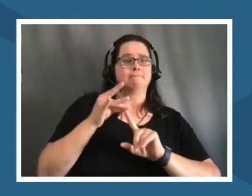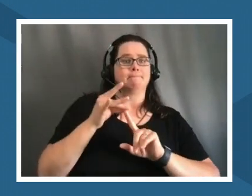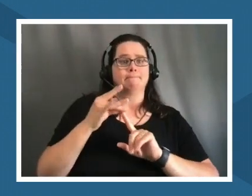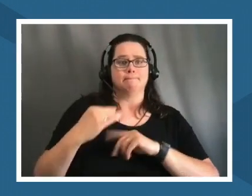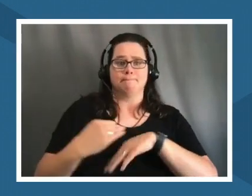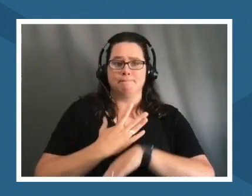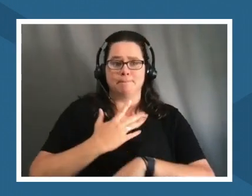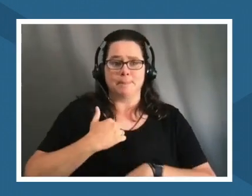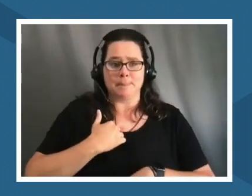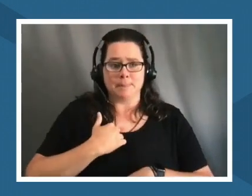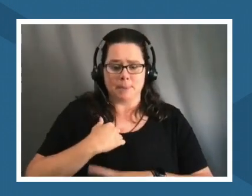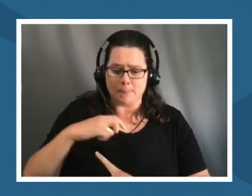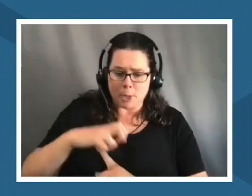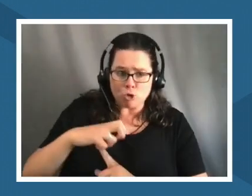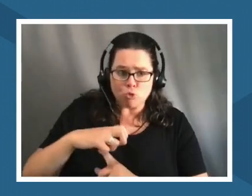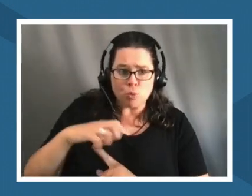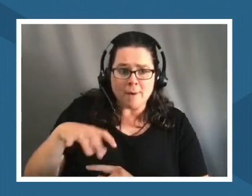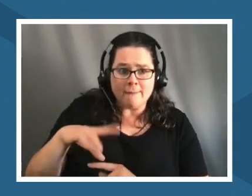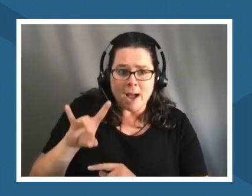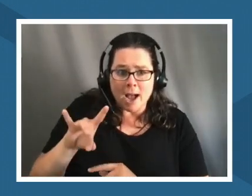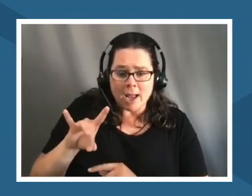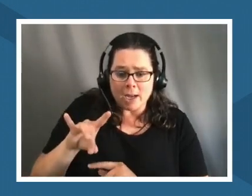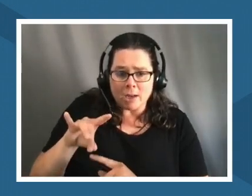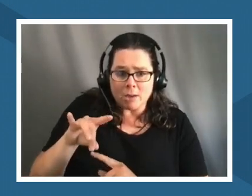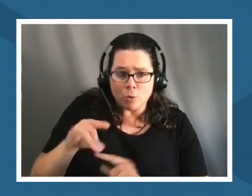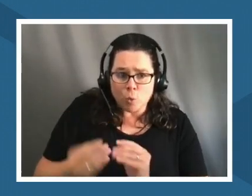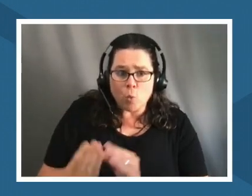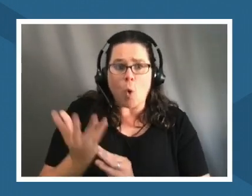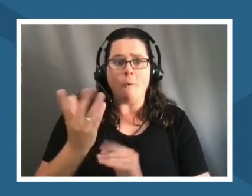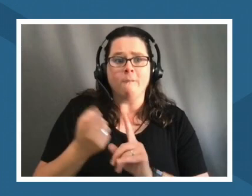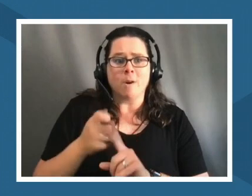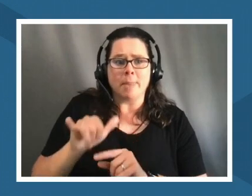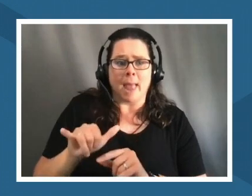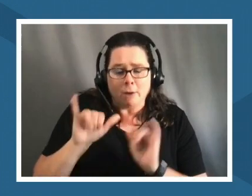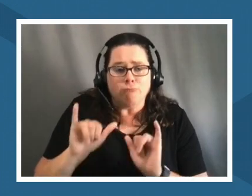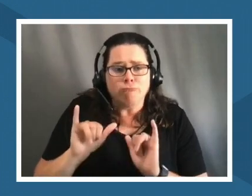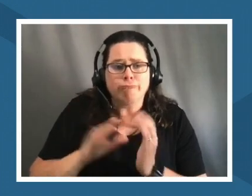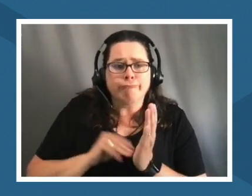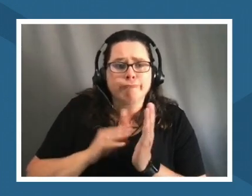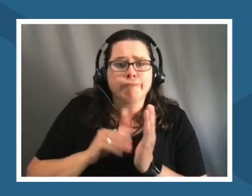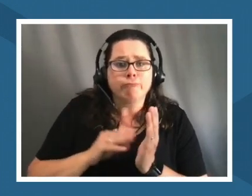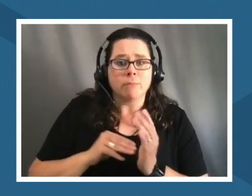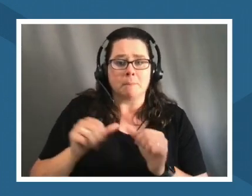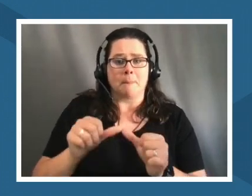from that all these things are something that our